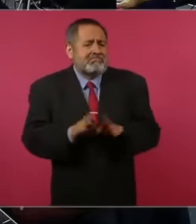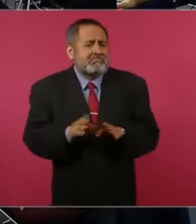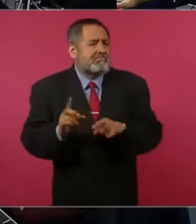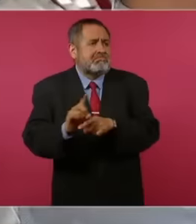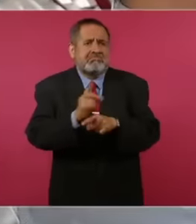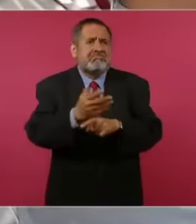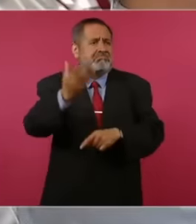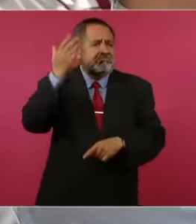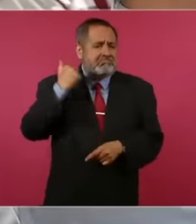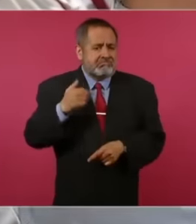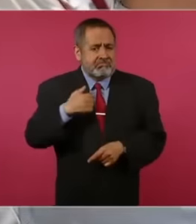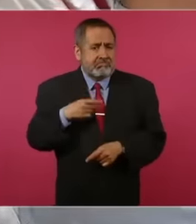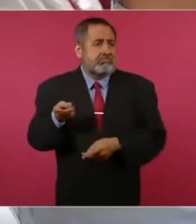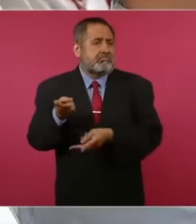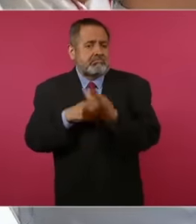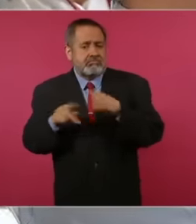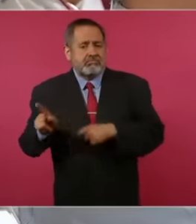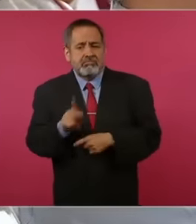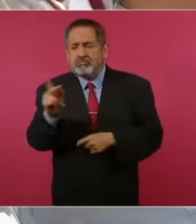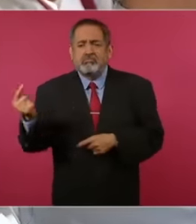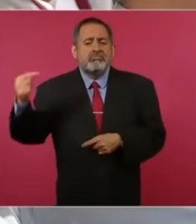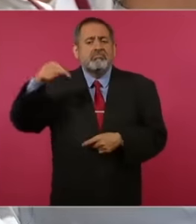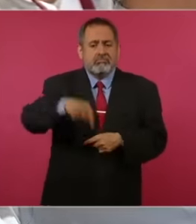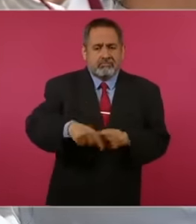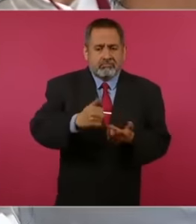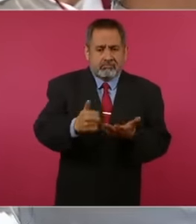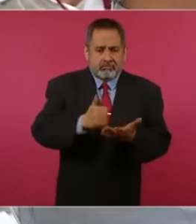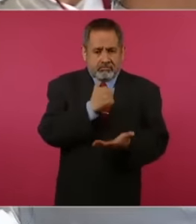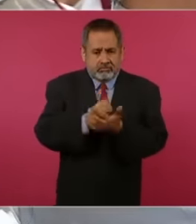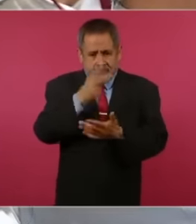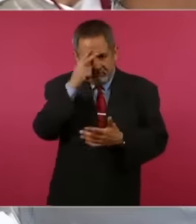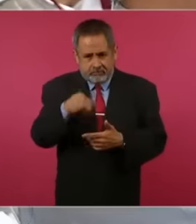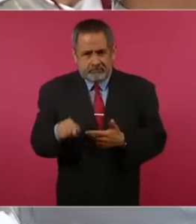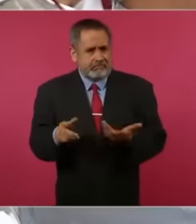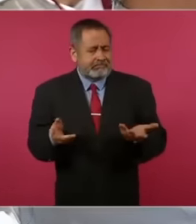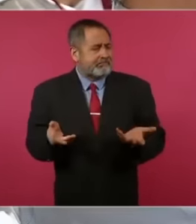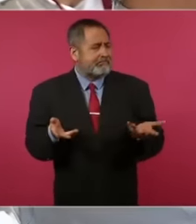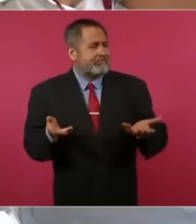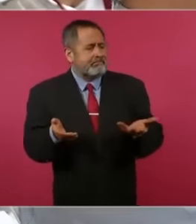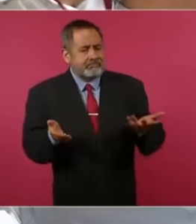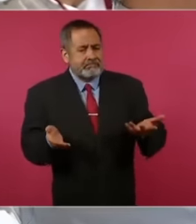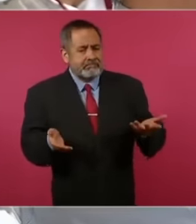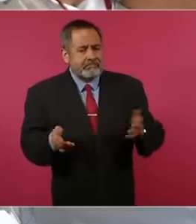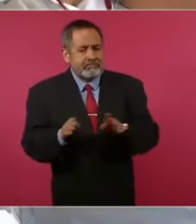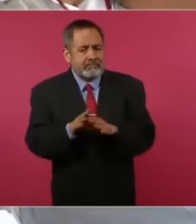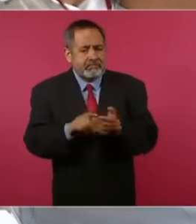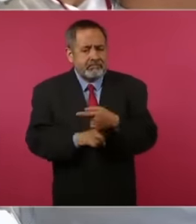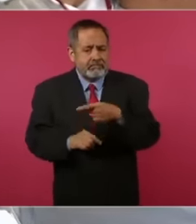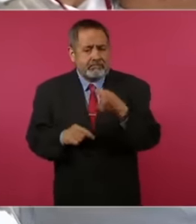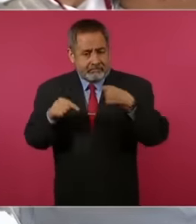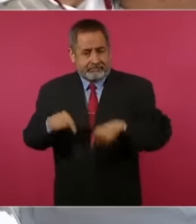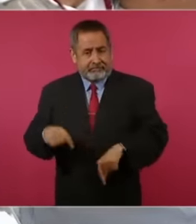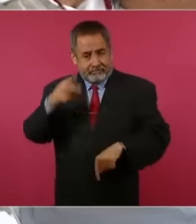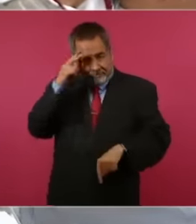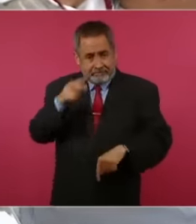she came from a long time ago. This town is in Mexico City and this one, and being here without papers,